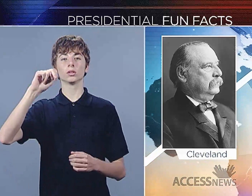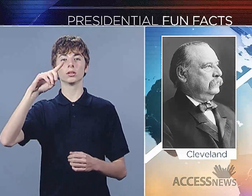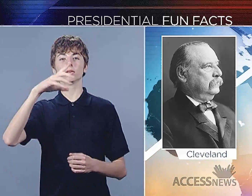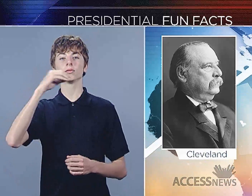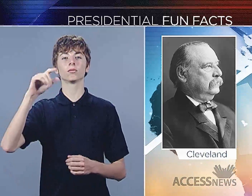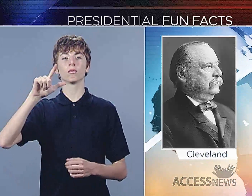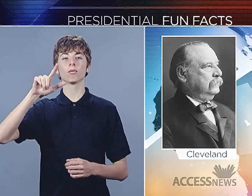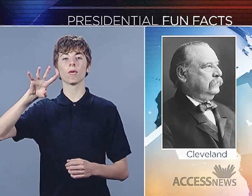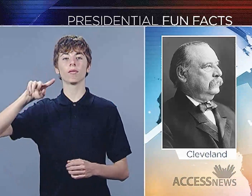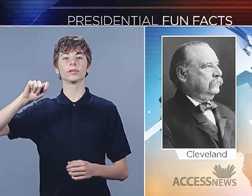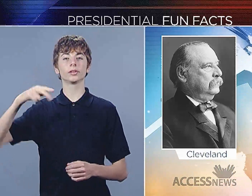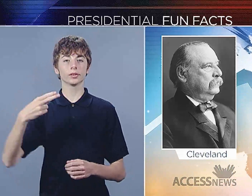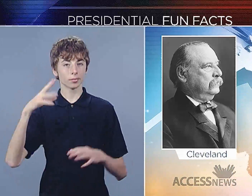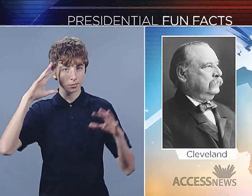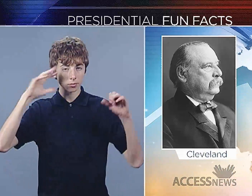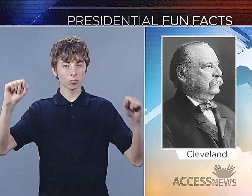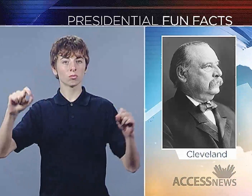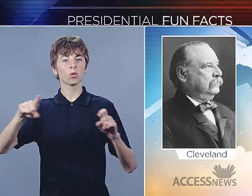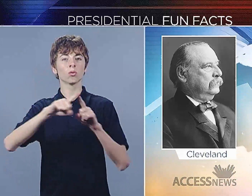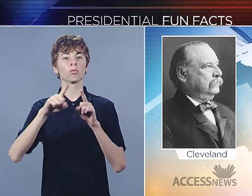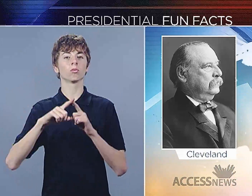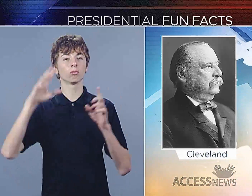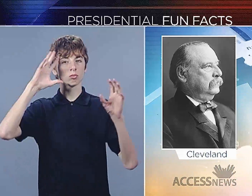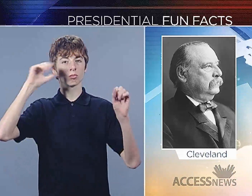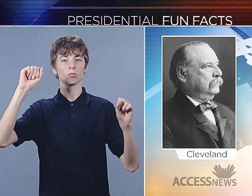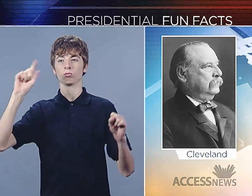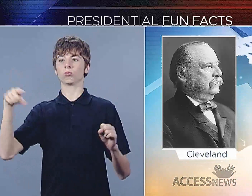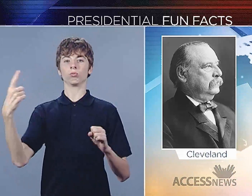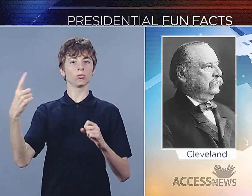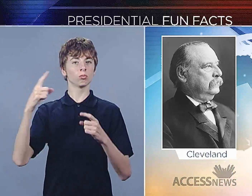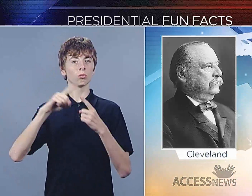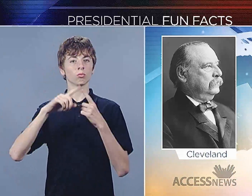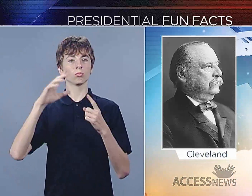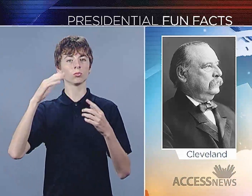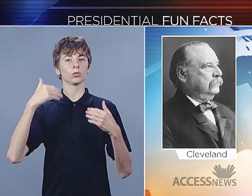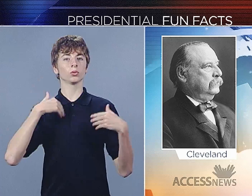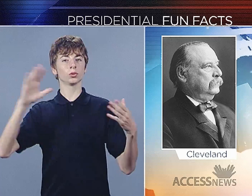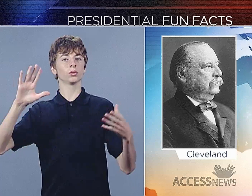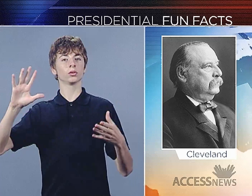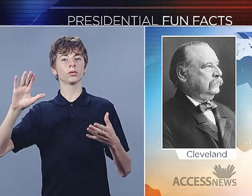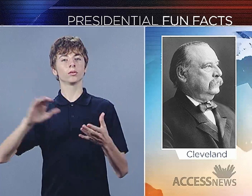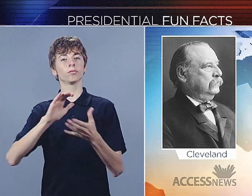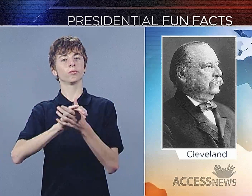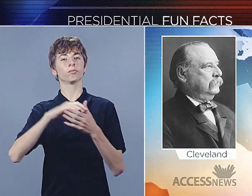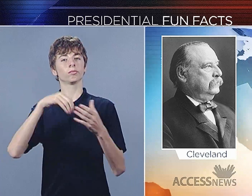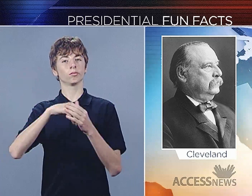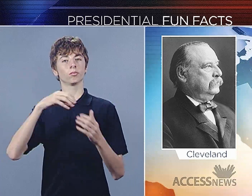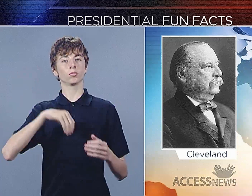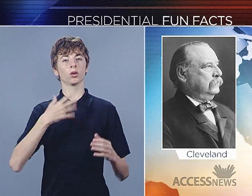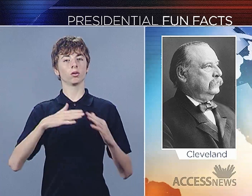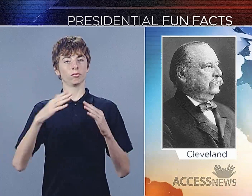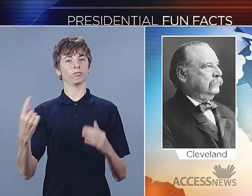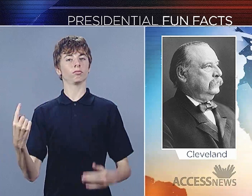Grover Cleveland was both the 22nd and 24th president. He is also the only president